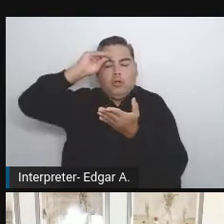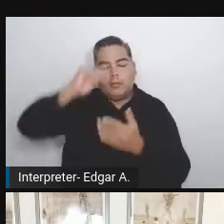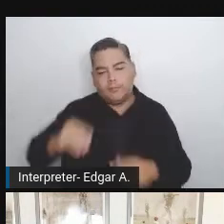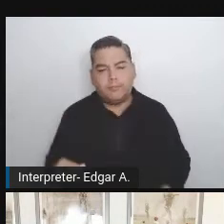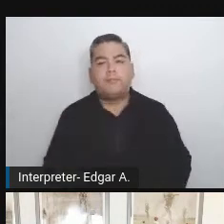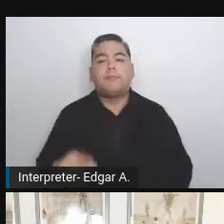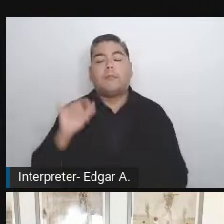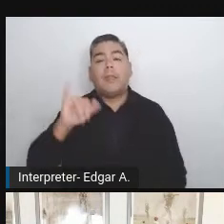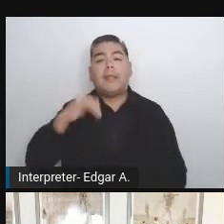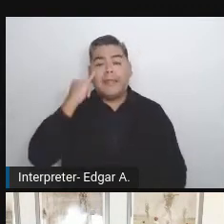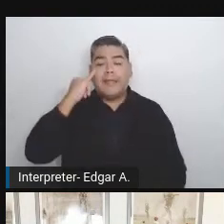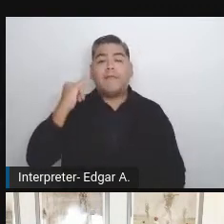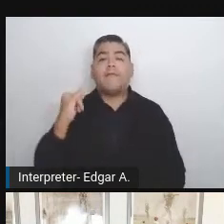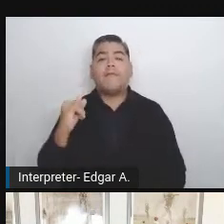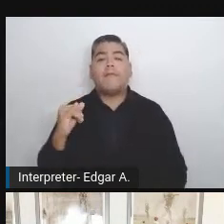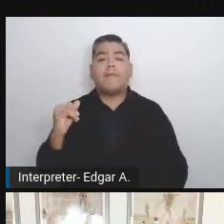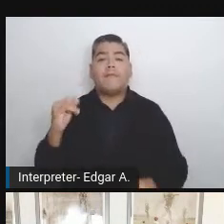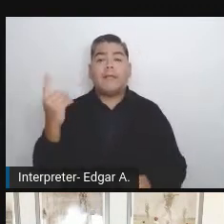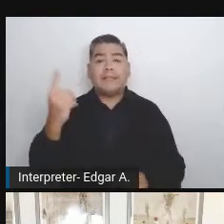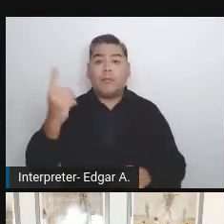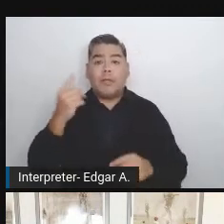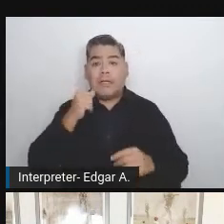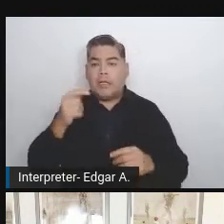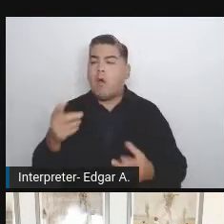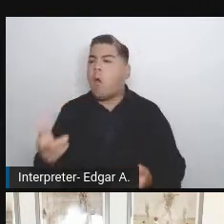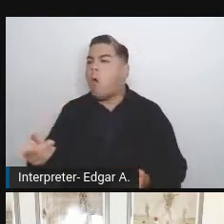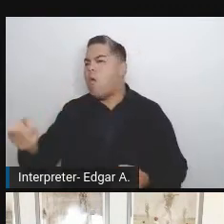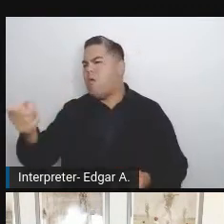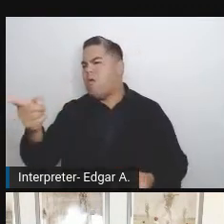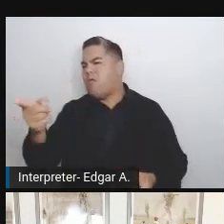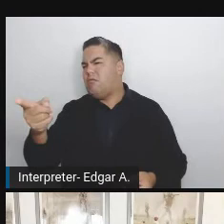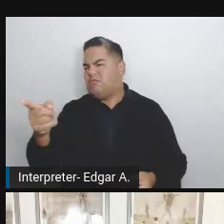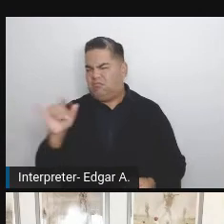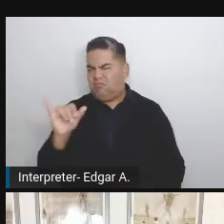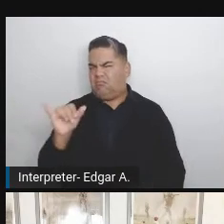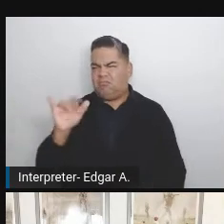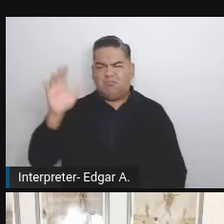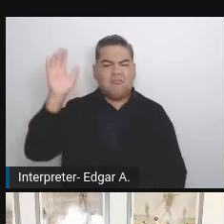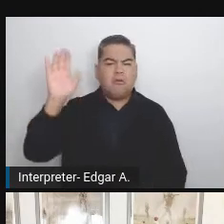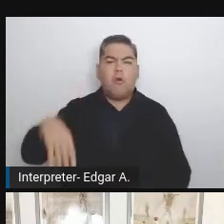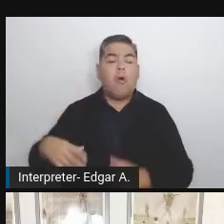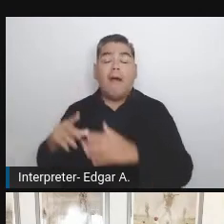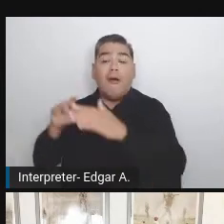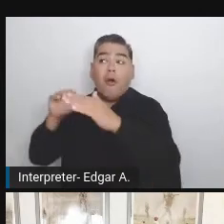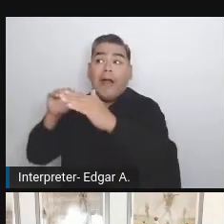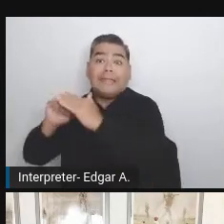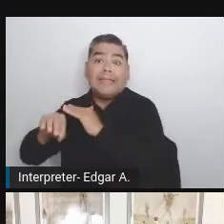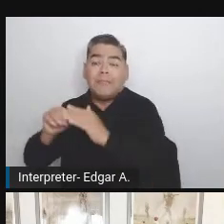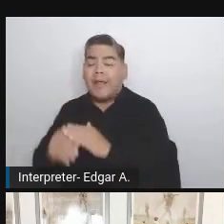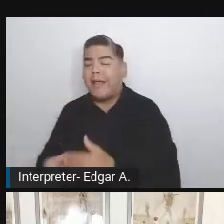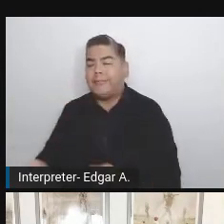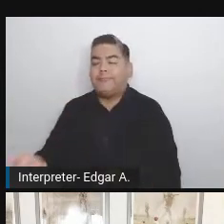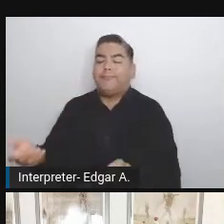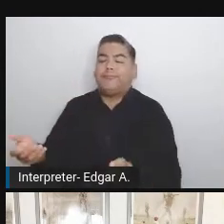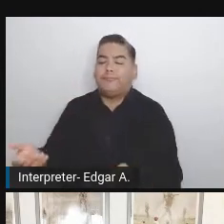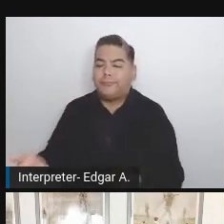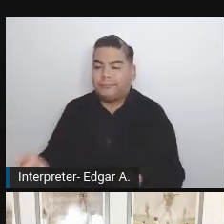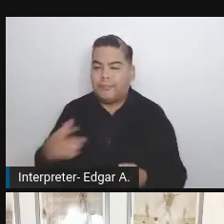If someone didn't ever care about accessibility seeing this log full